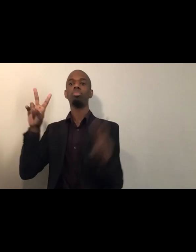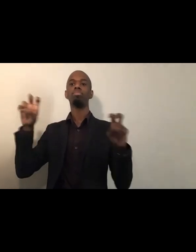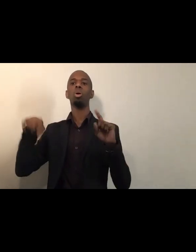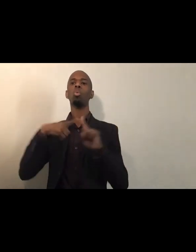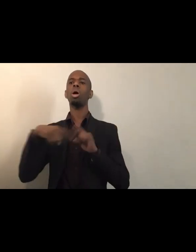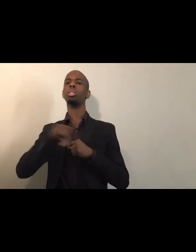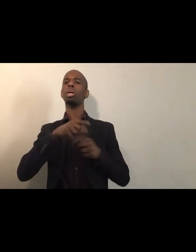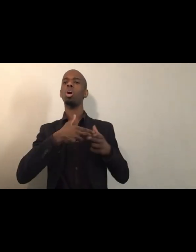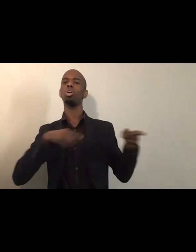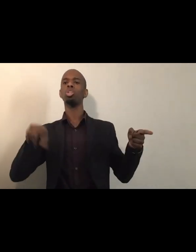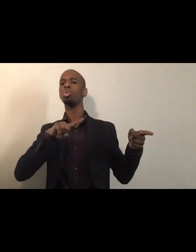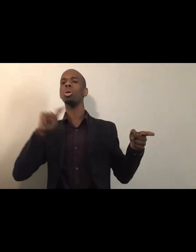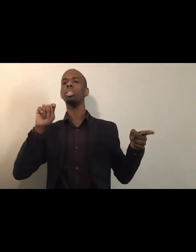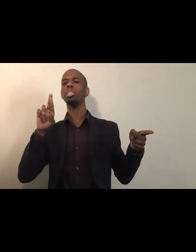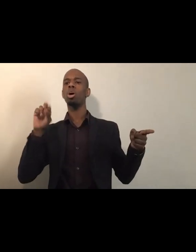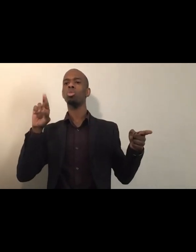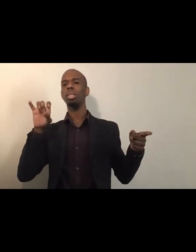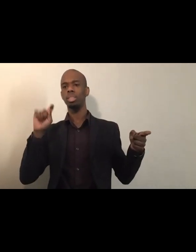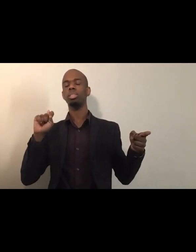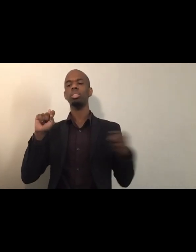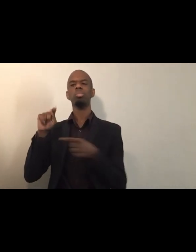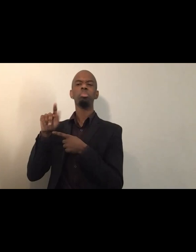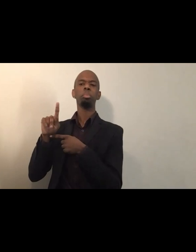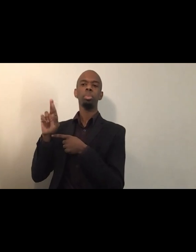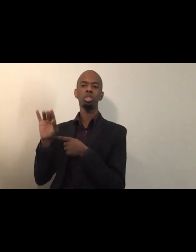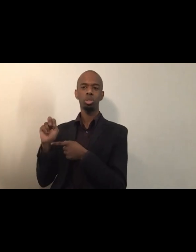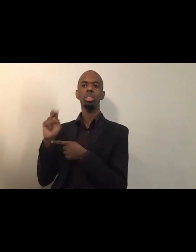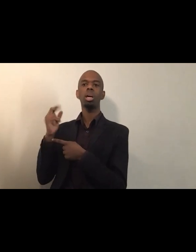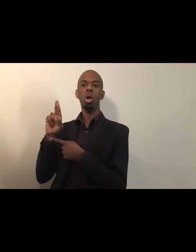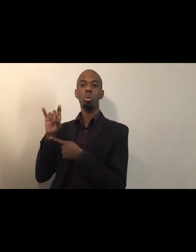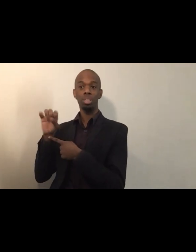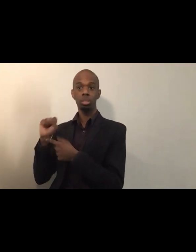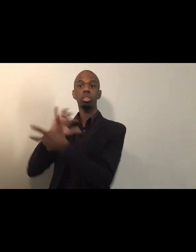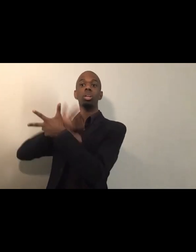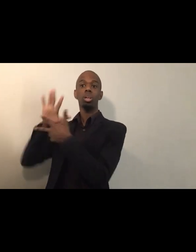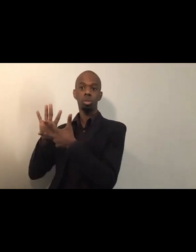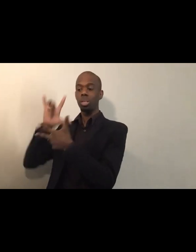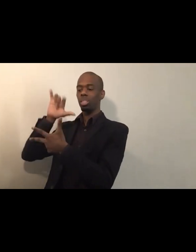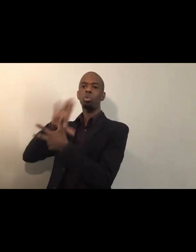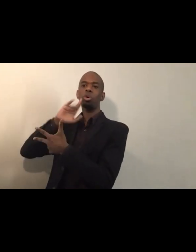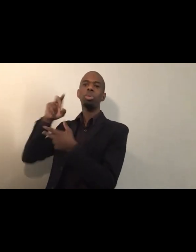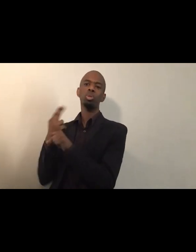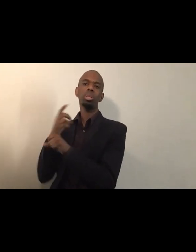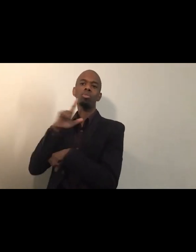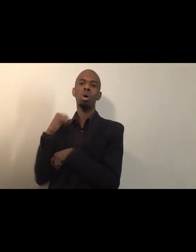Those three texts are gonna be guiding our conversation, but you won't be off if you haven't read.